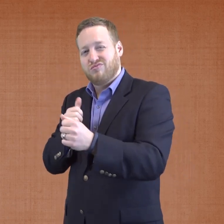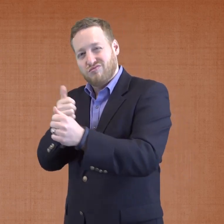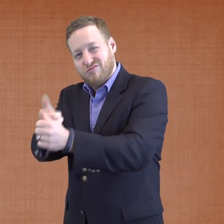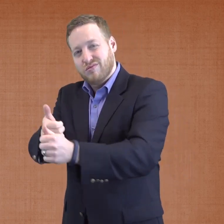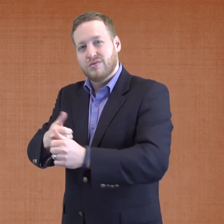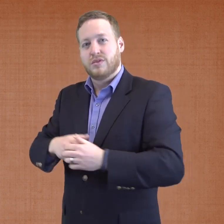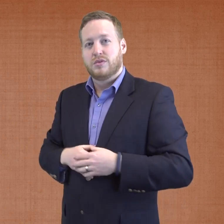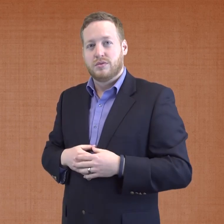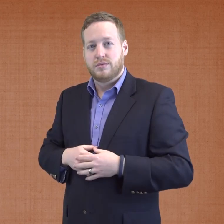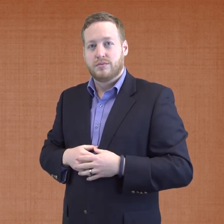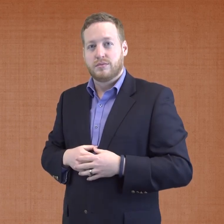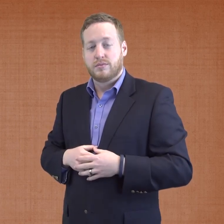where they need to be.